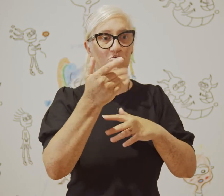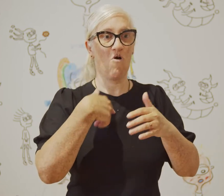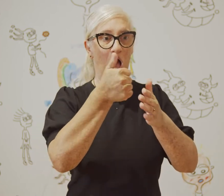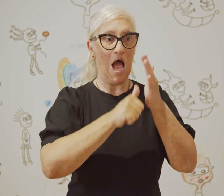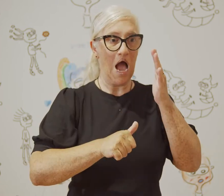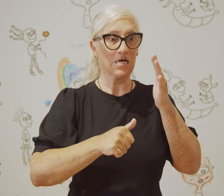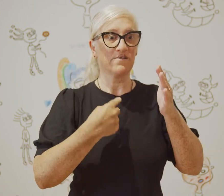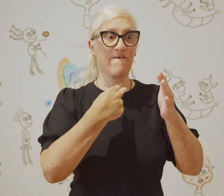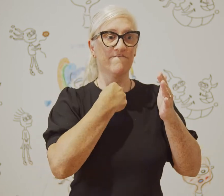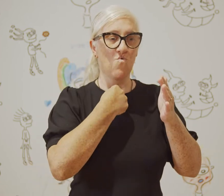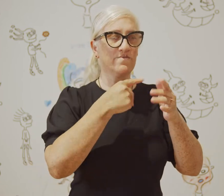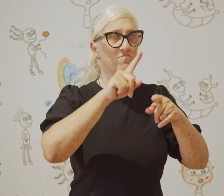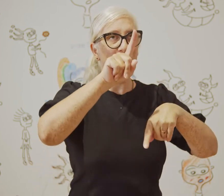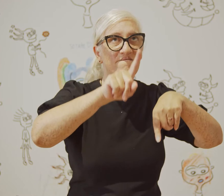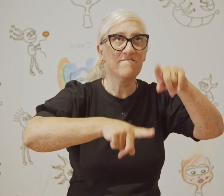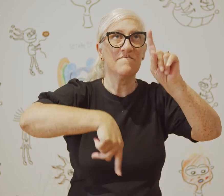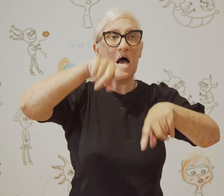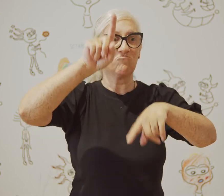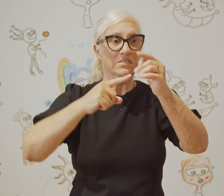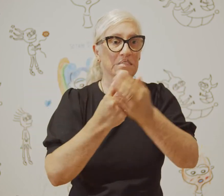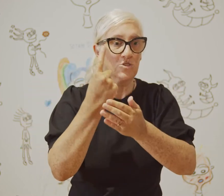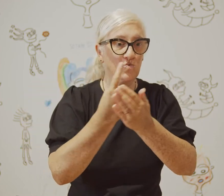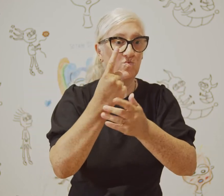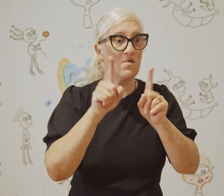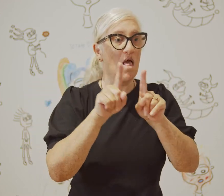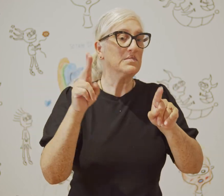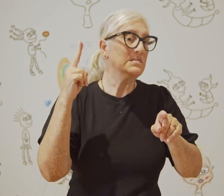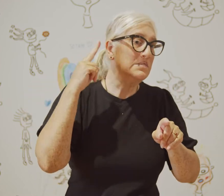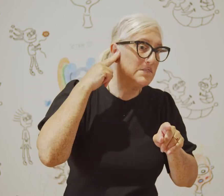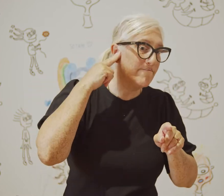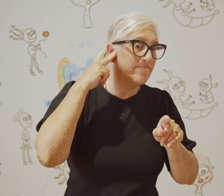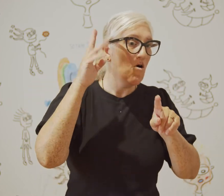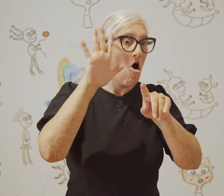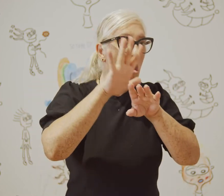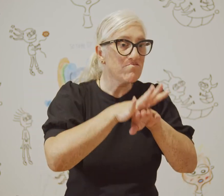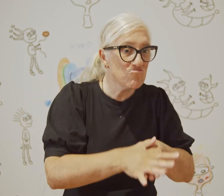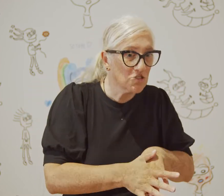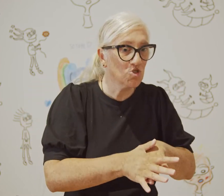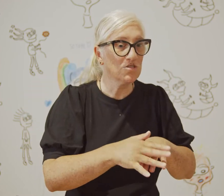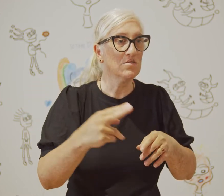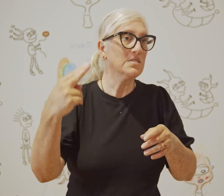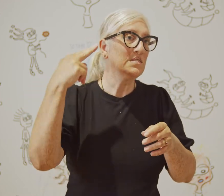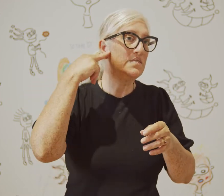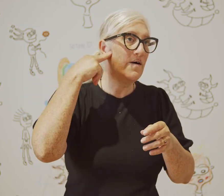through my practice and my voice about many issues - Audism,